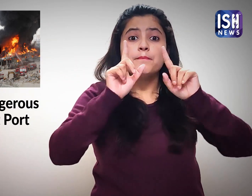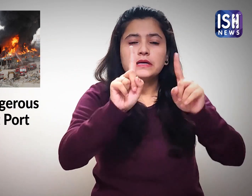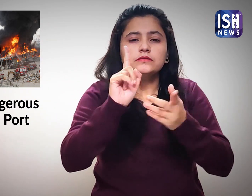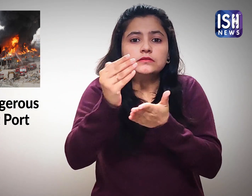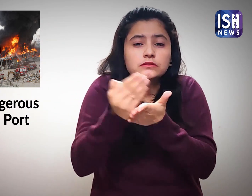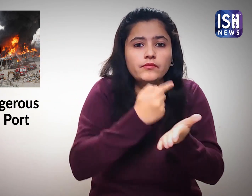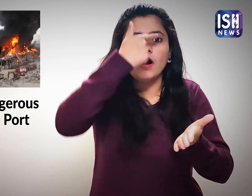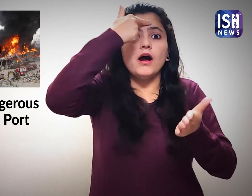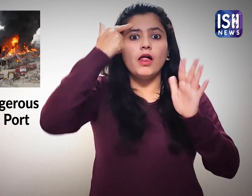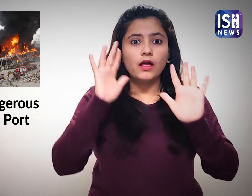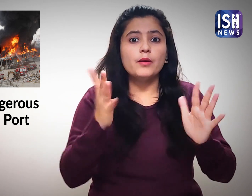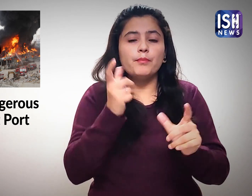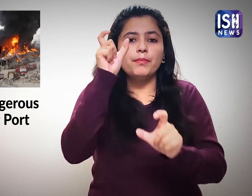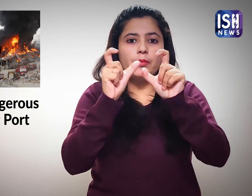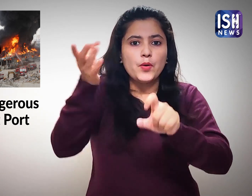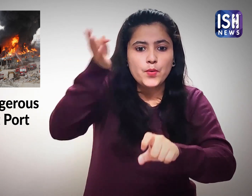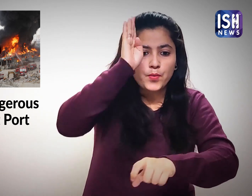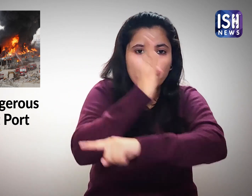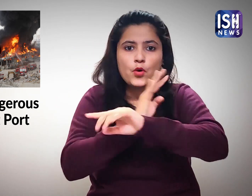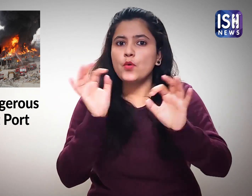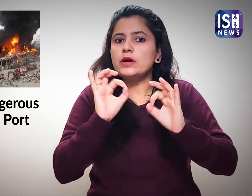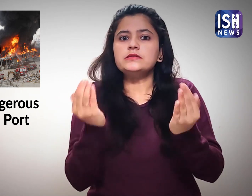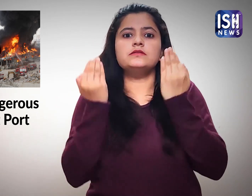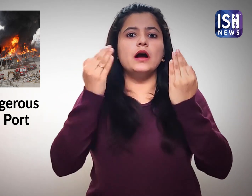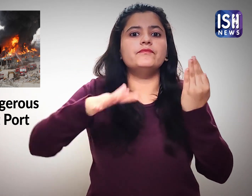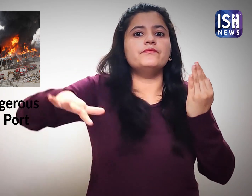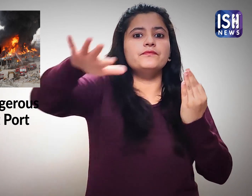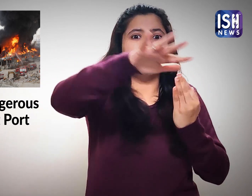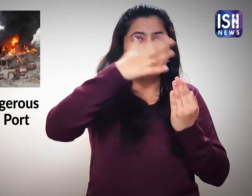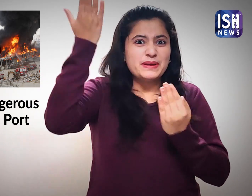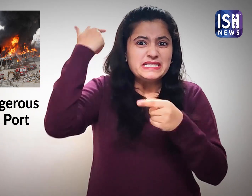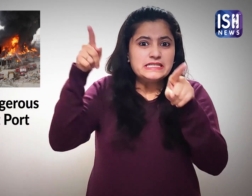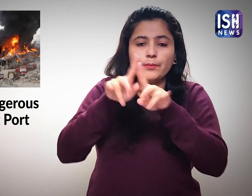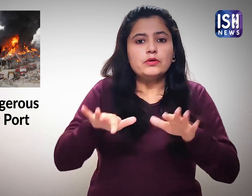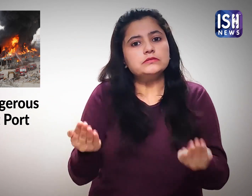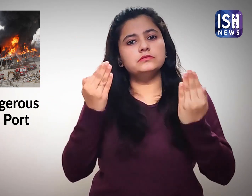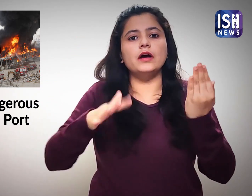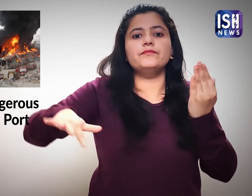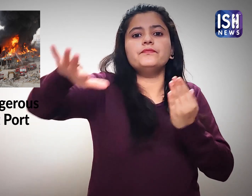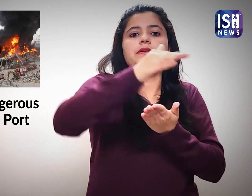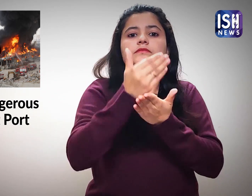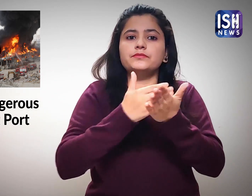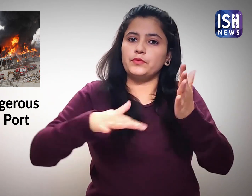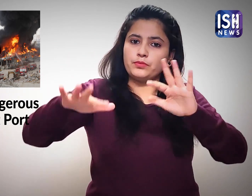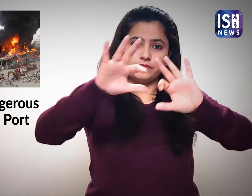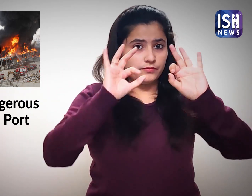Fortunately nobody was injured unlike before.